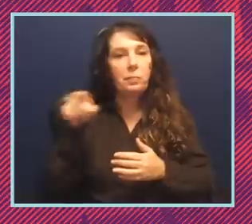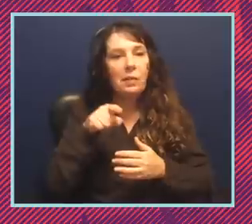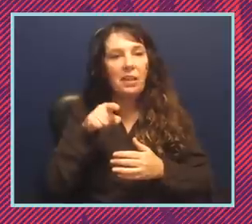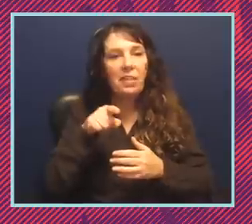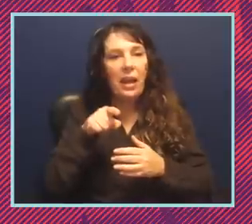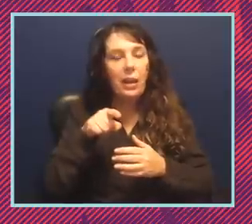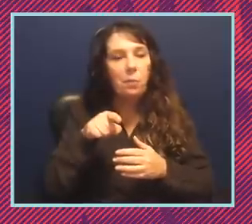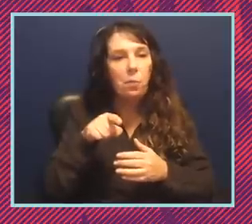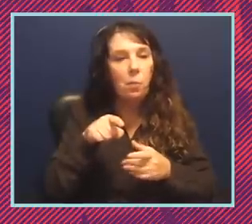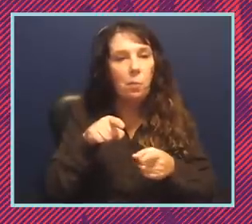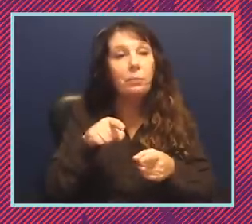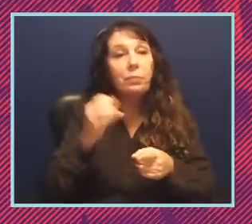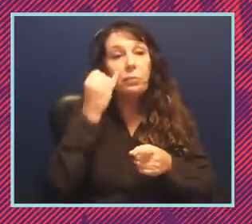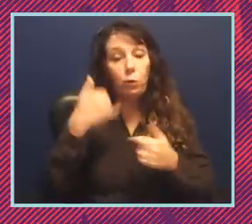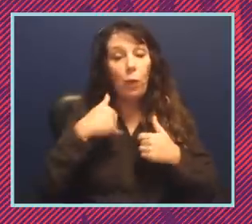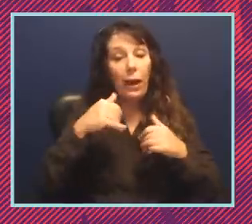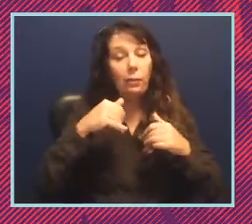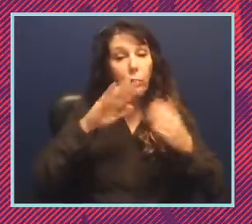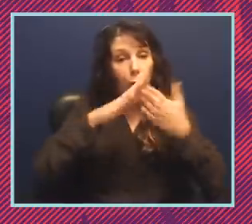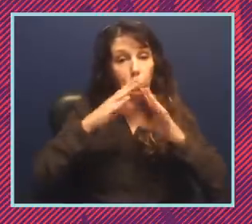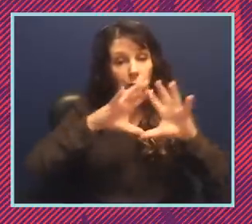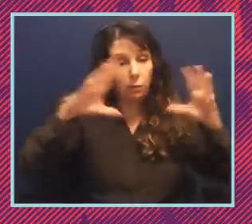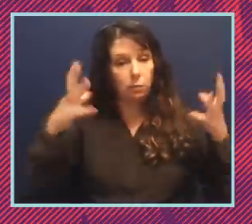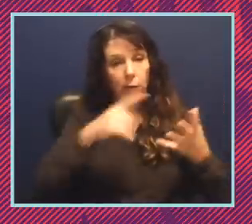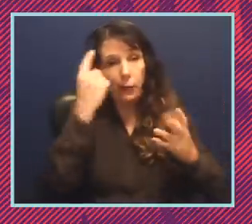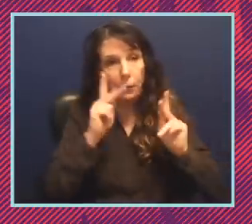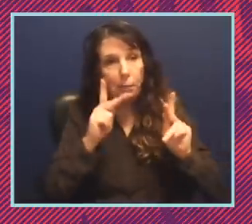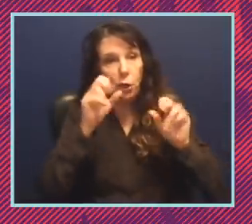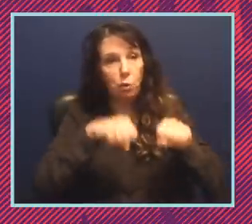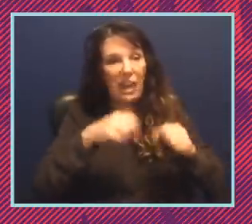which means like if you take a community of black folk you can crack it and put half the community